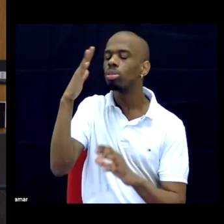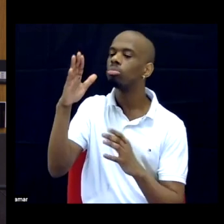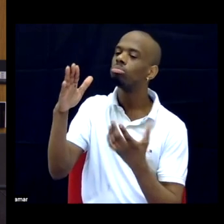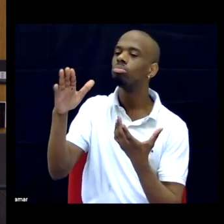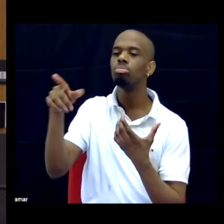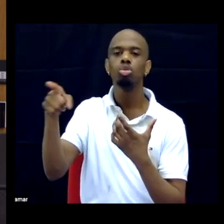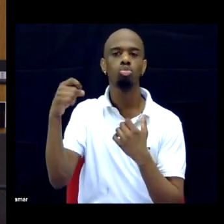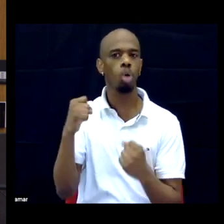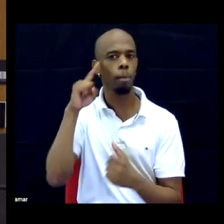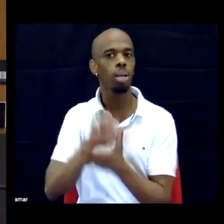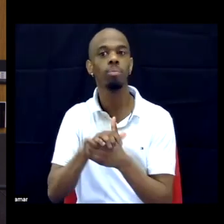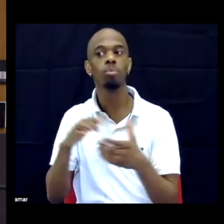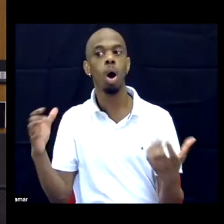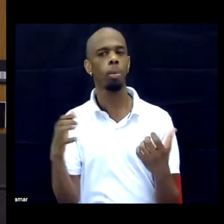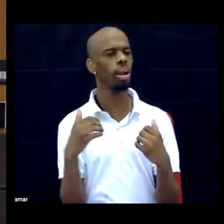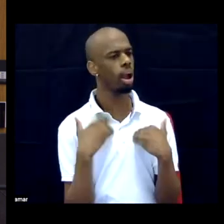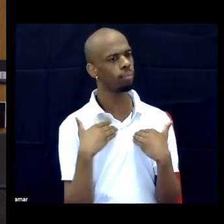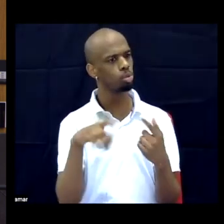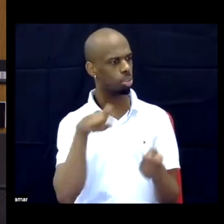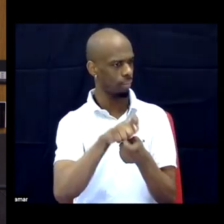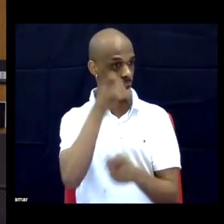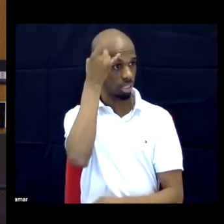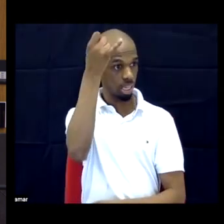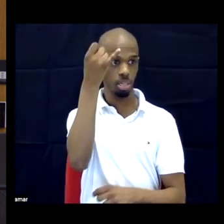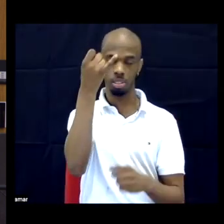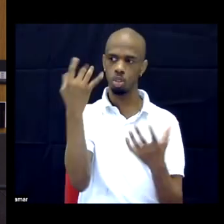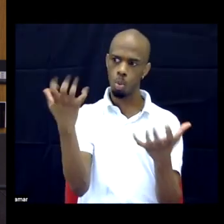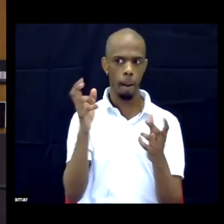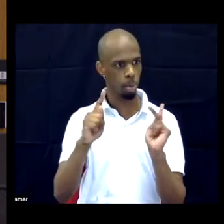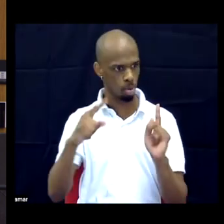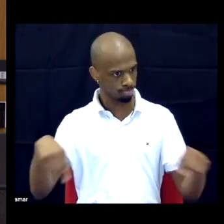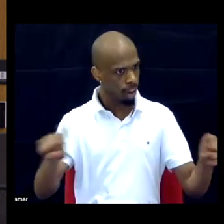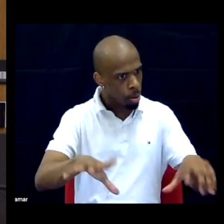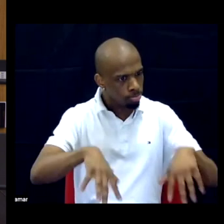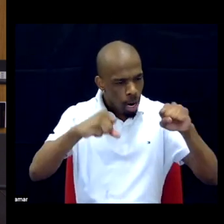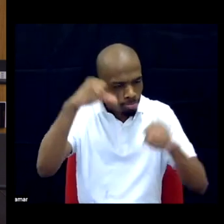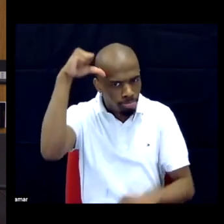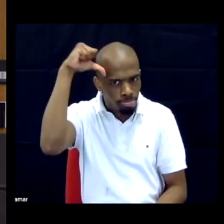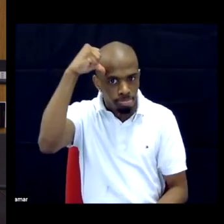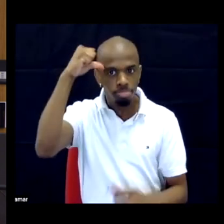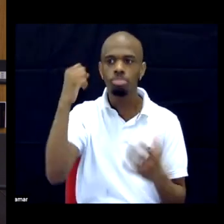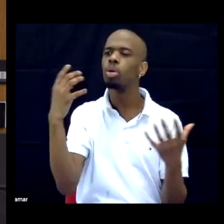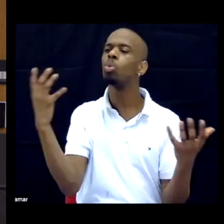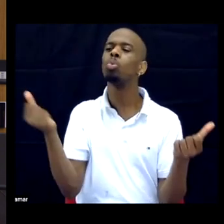But I suspect you have ideas for how you want this to -- this conversation to influence us.